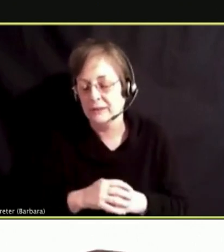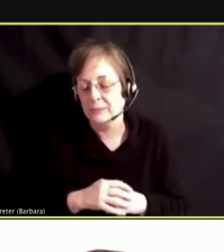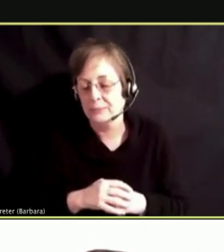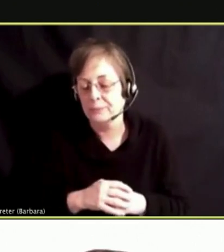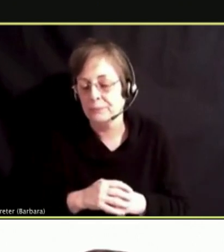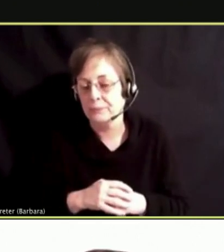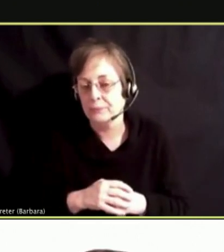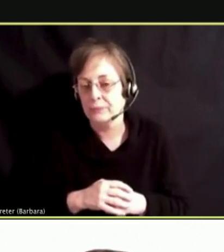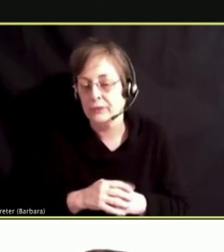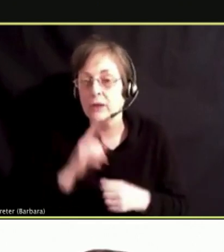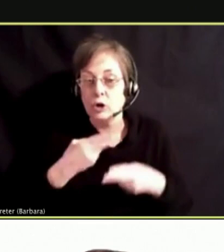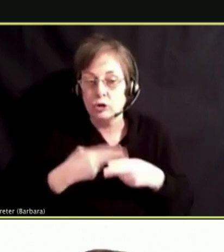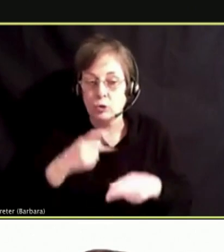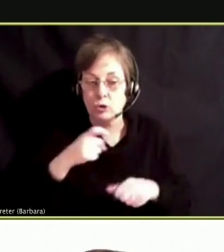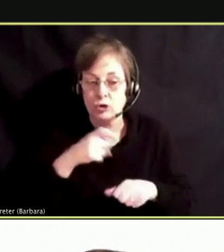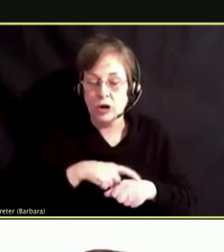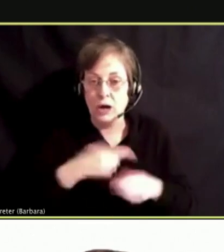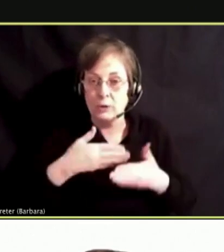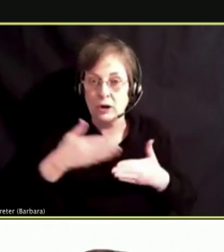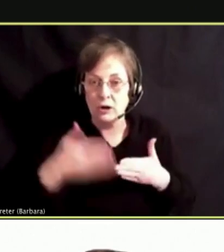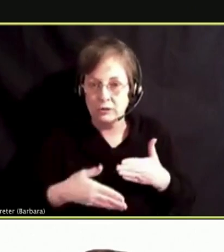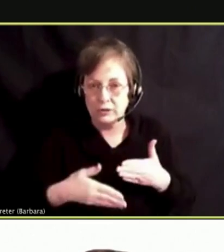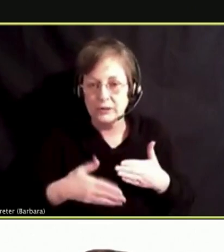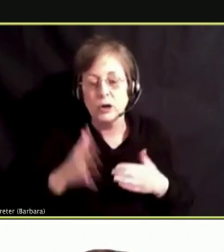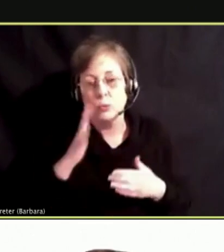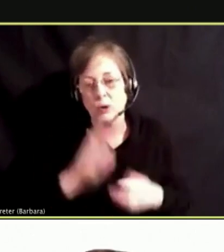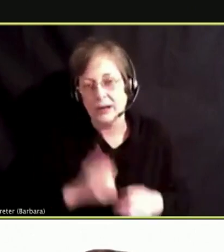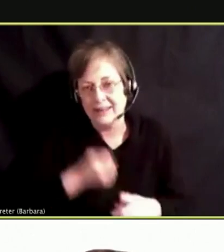FOR SHORT-TERM CONTENT THIS IS GOING TO HIT YOU HARD QUICK.